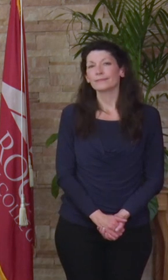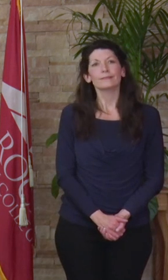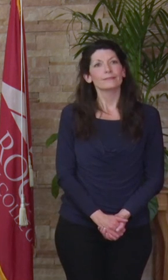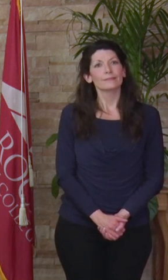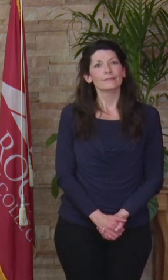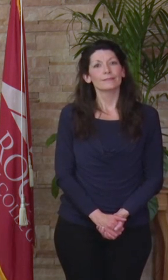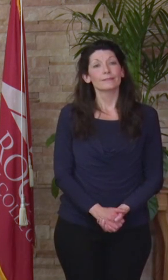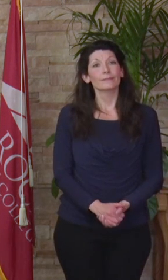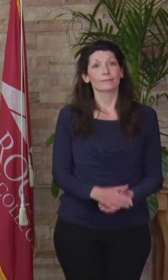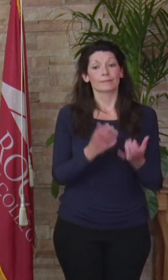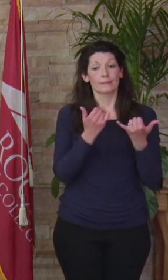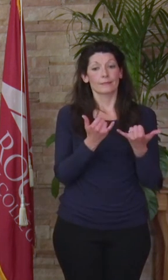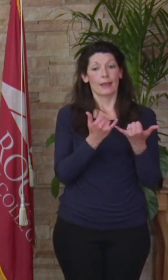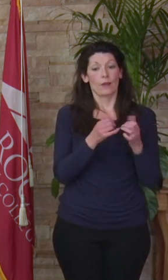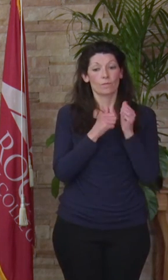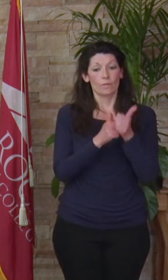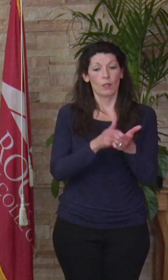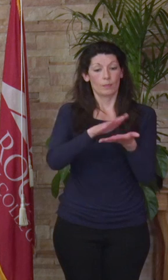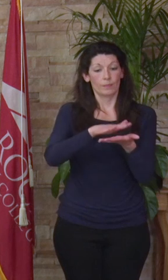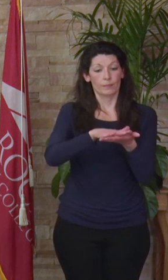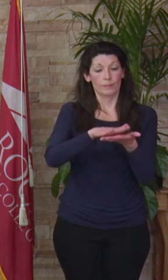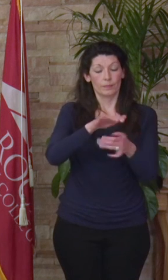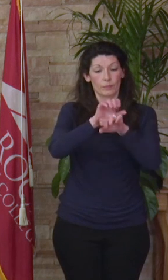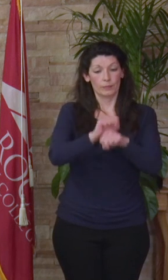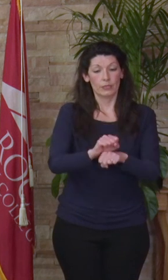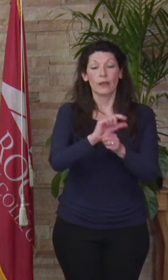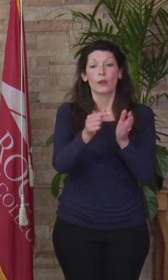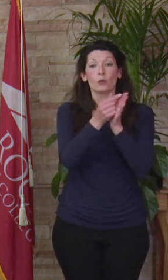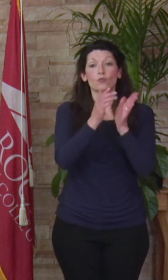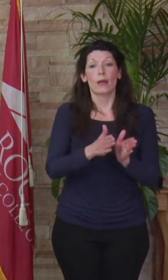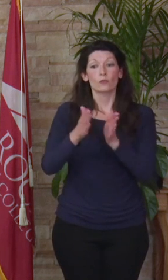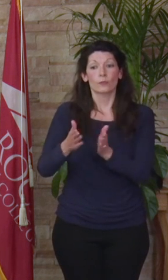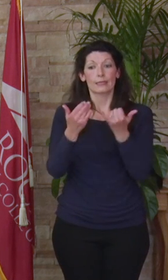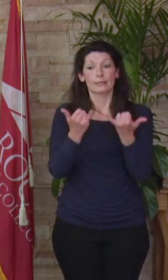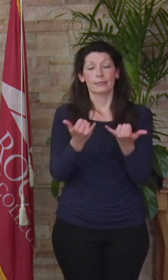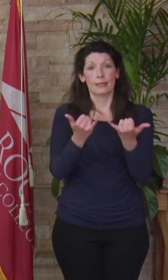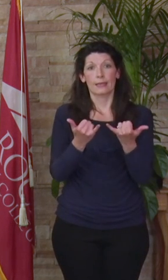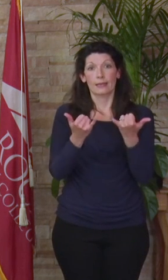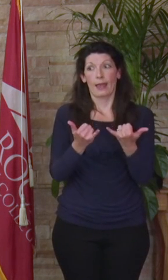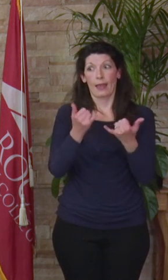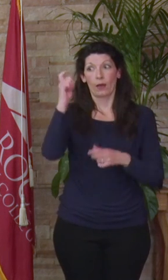[Dr. Geri Anderson] In keeping with the academic tradition, the graduates will now place the tassel to the left of